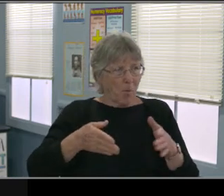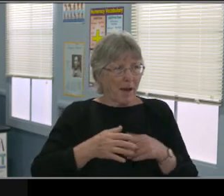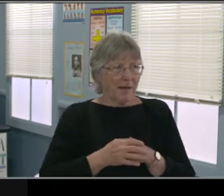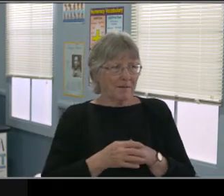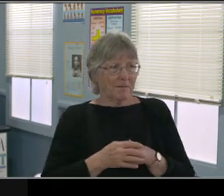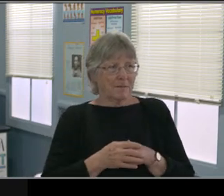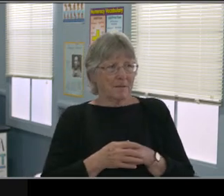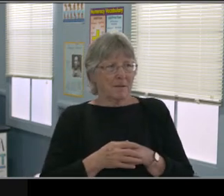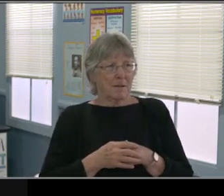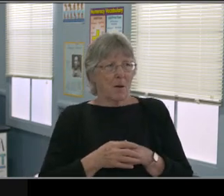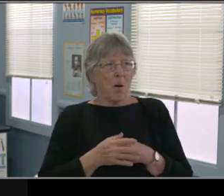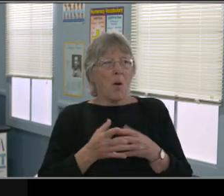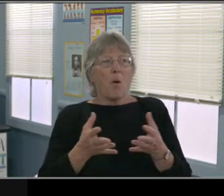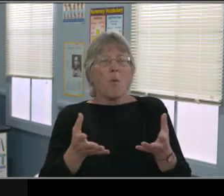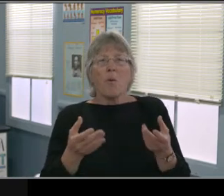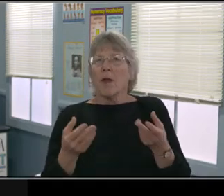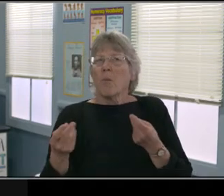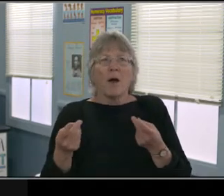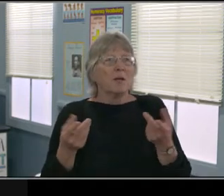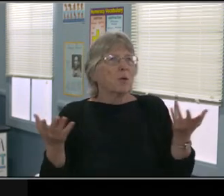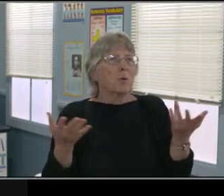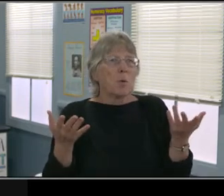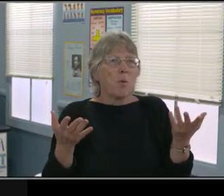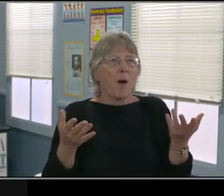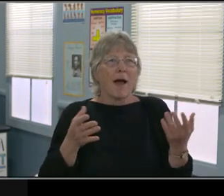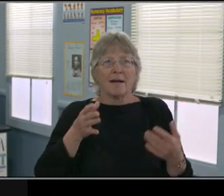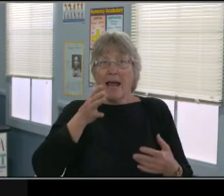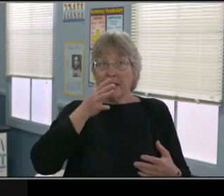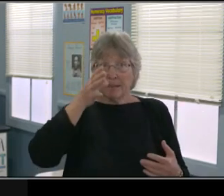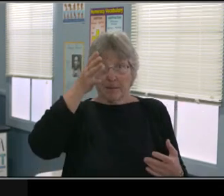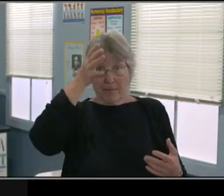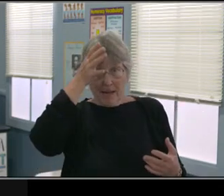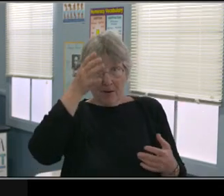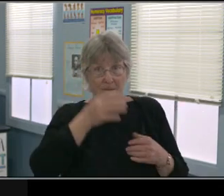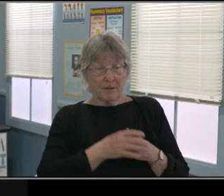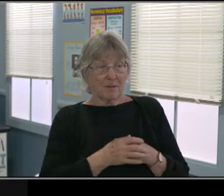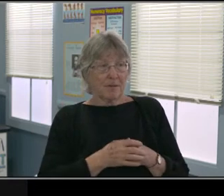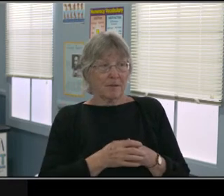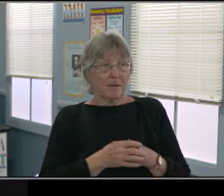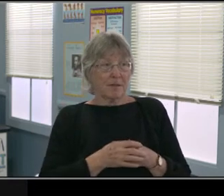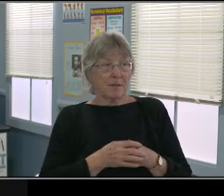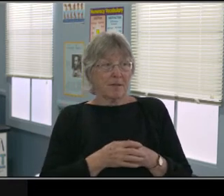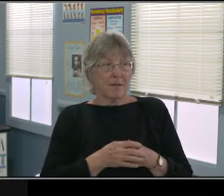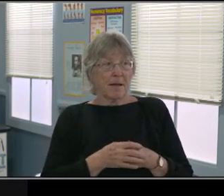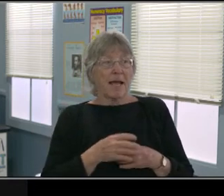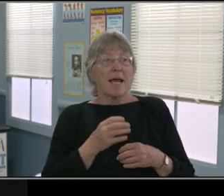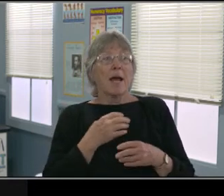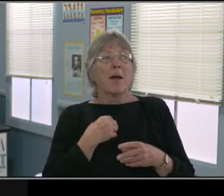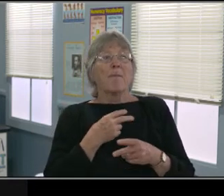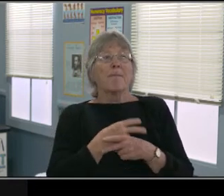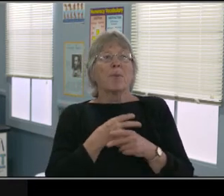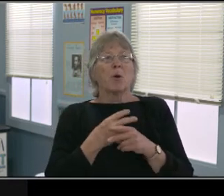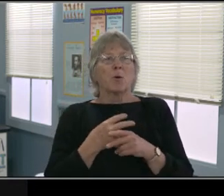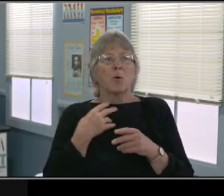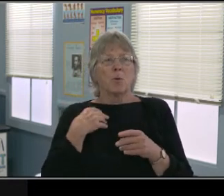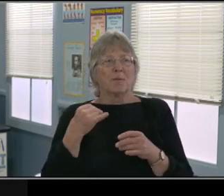of being a part of those presentations. And I can tell you just based on the listening part and how to listen to your kids.